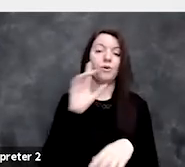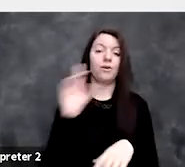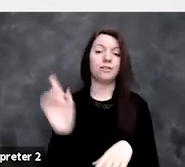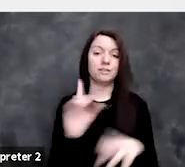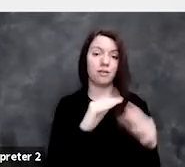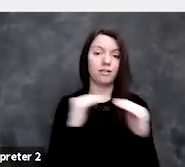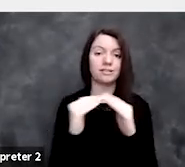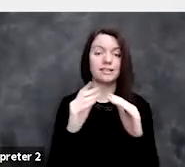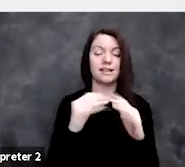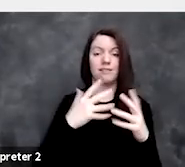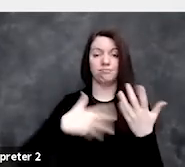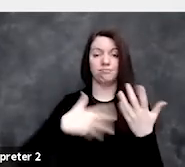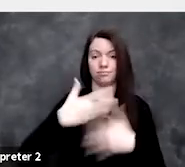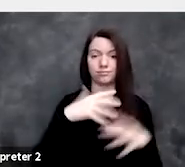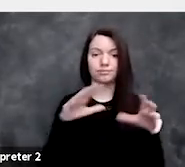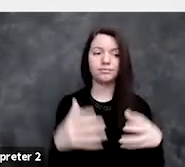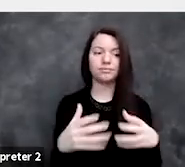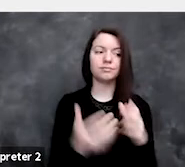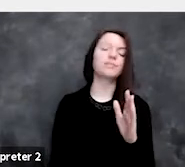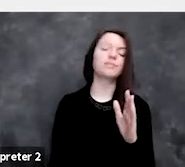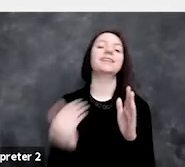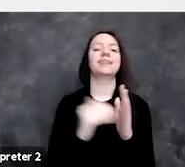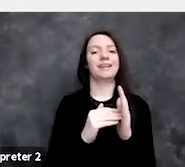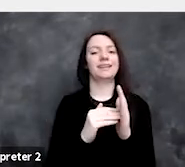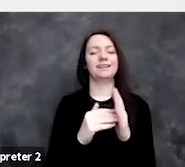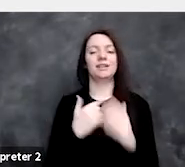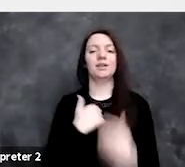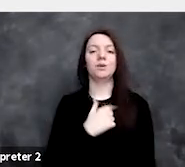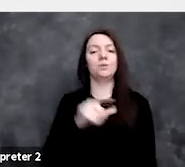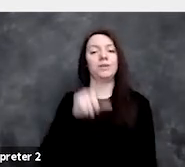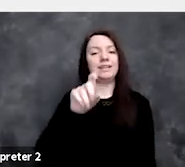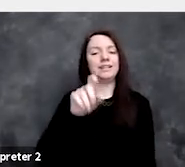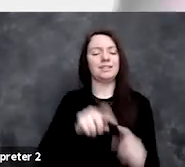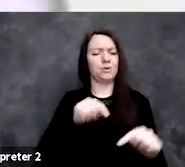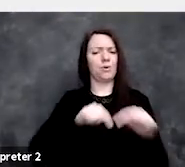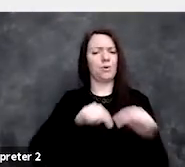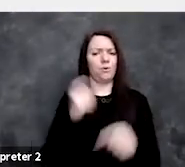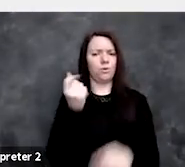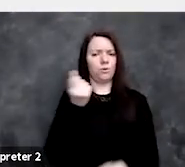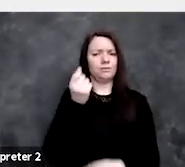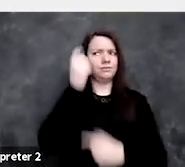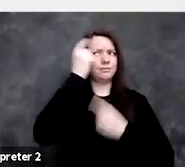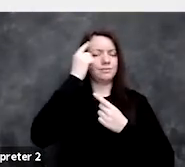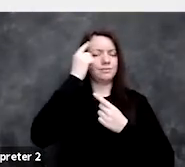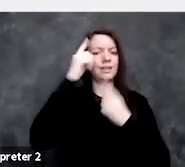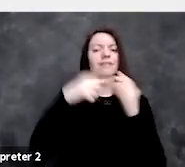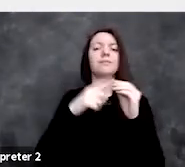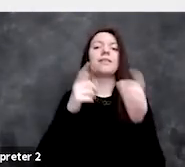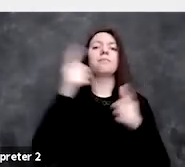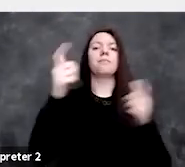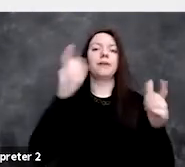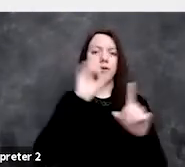And so again, this falls into the, we need to step back and be mindful to look at the bigger picture, to say, you know,